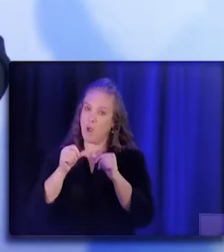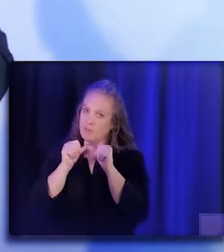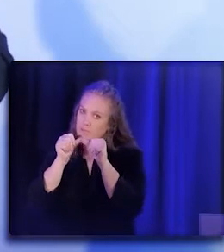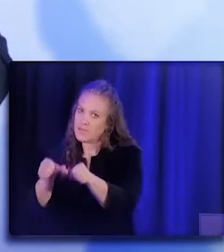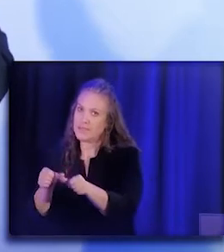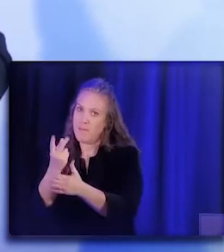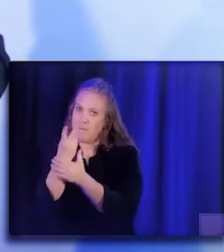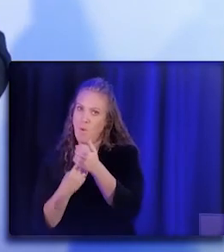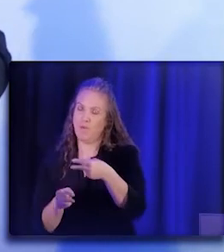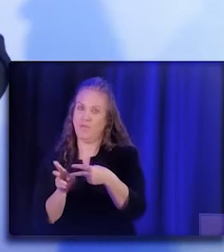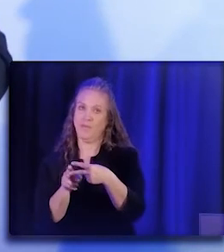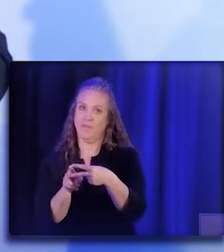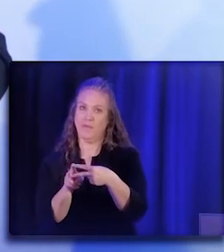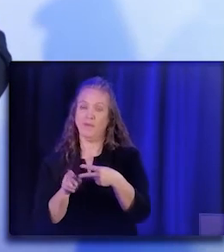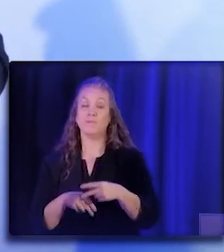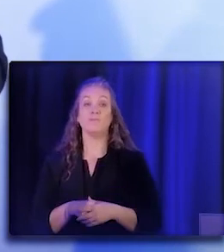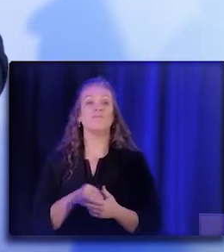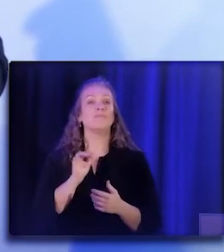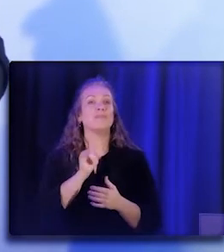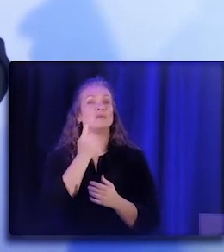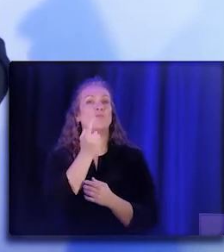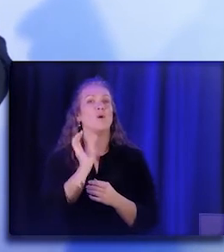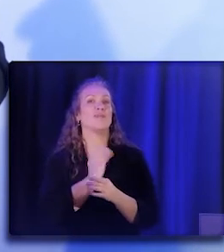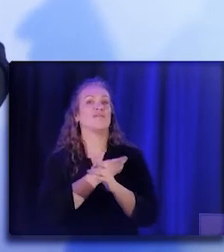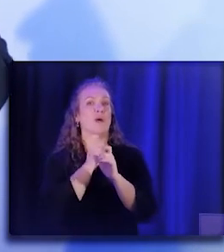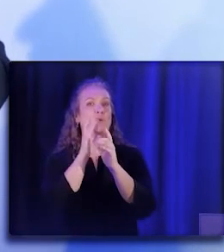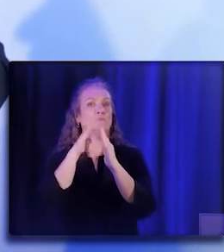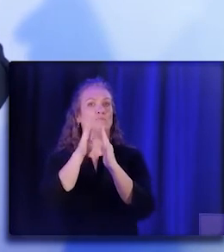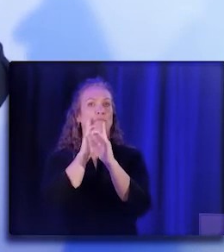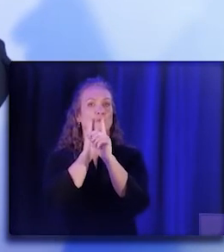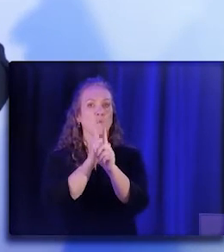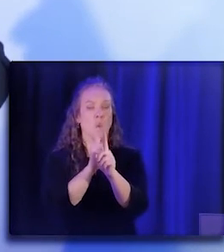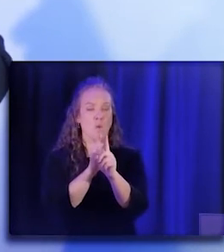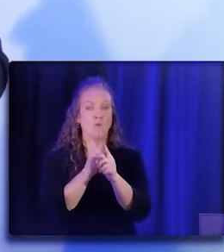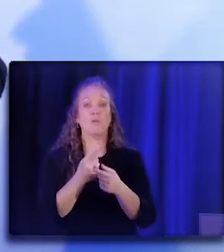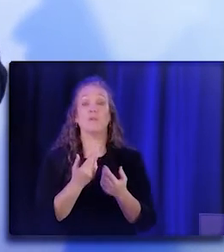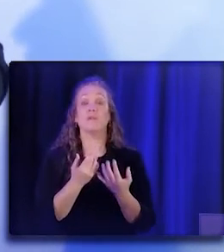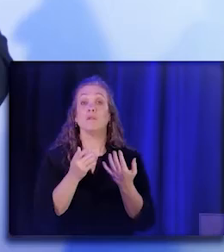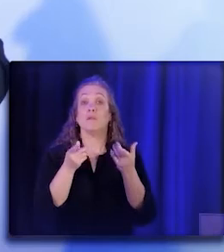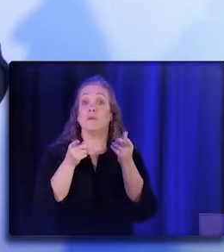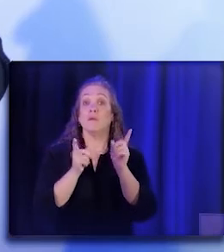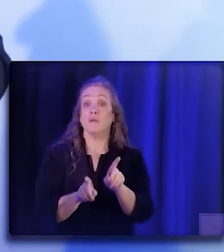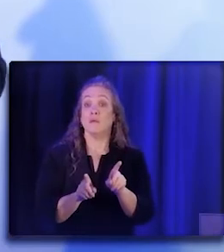So that is one of our goals is we want to make sure that in creating a, what I'm going to put in air quotes,